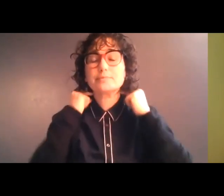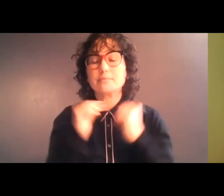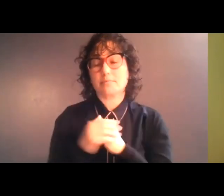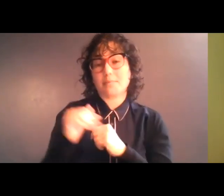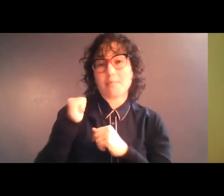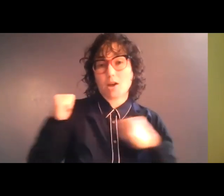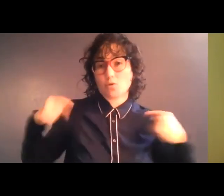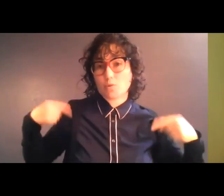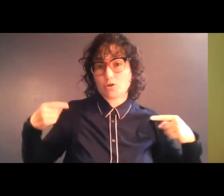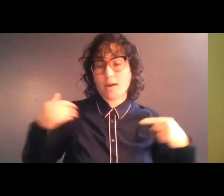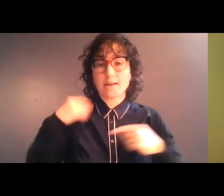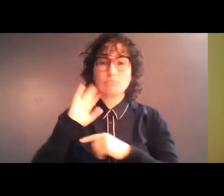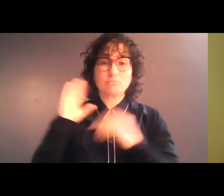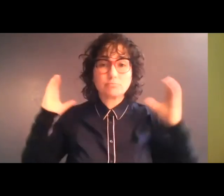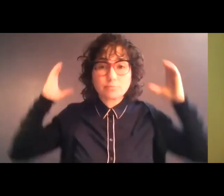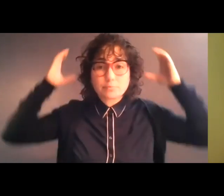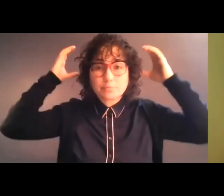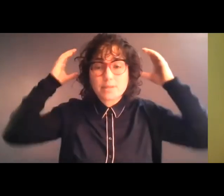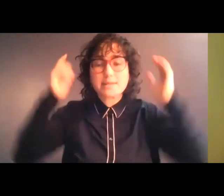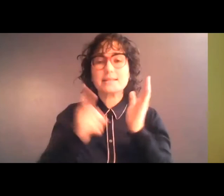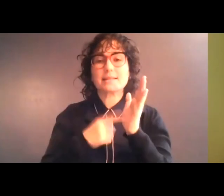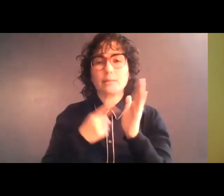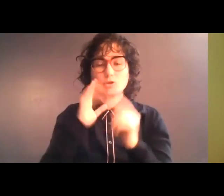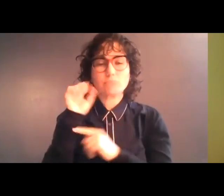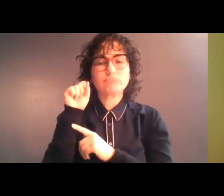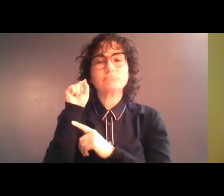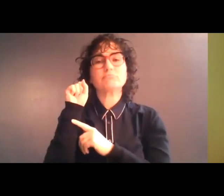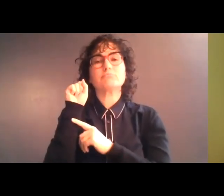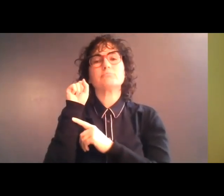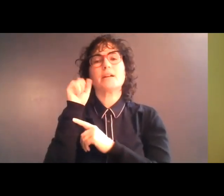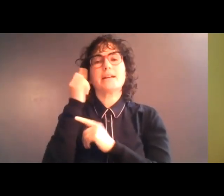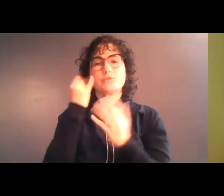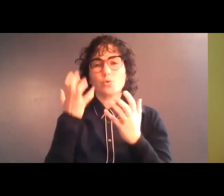a high headrest, and she sometimes leans her head against it, as if saving the muscle strength